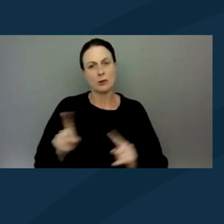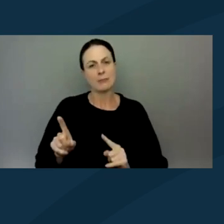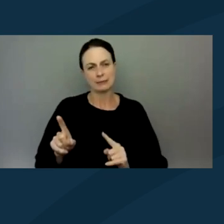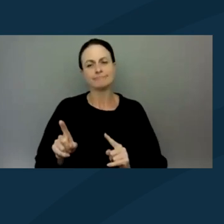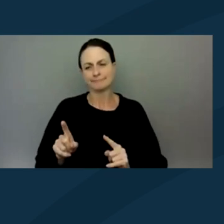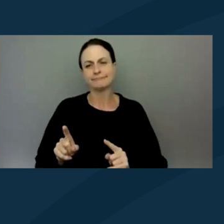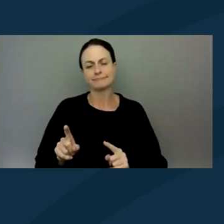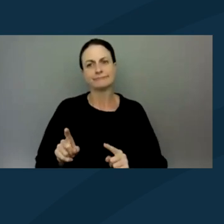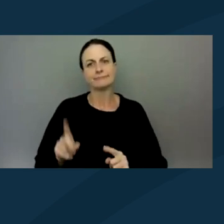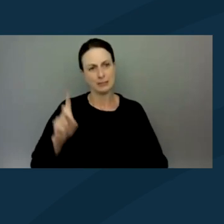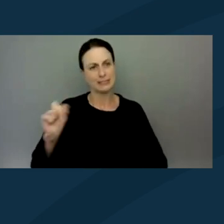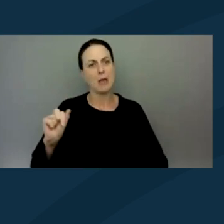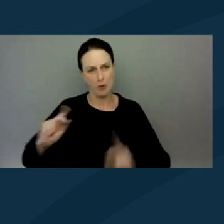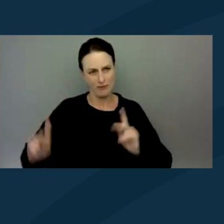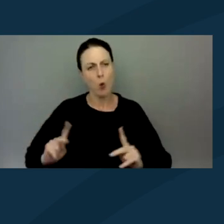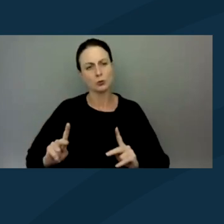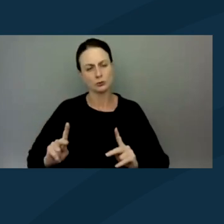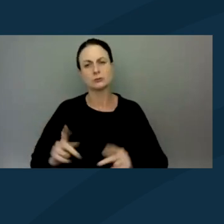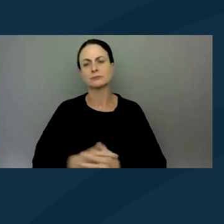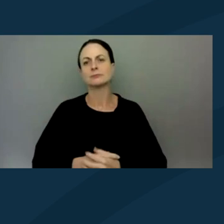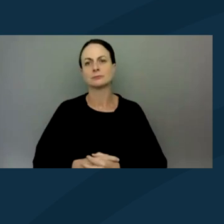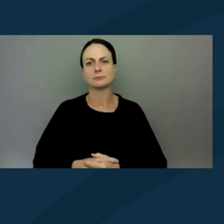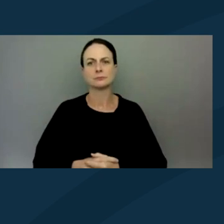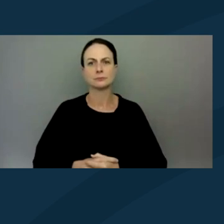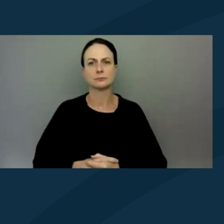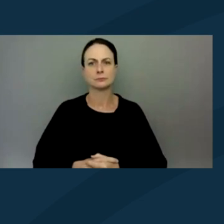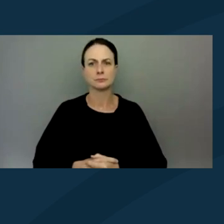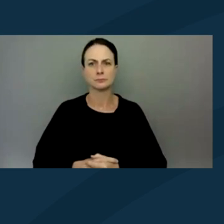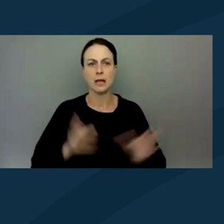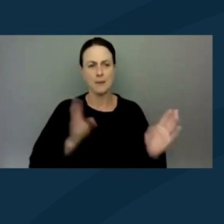disabled folks planning the protests along with you